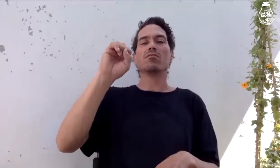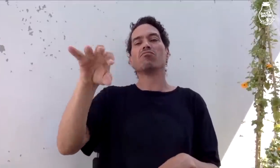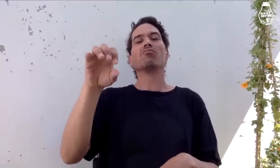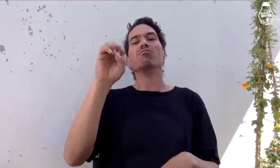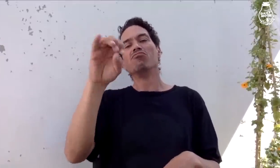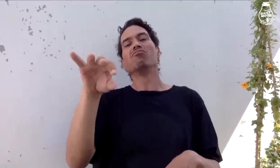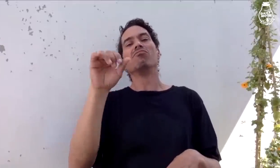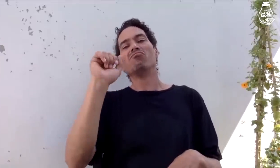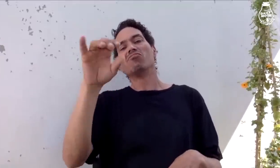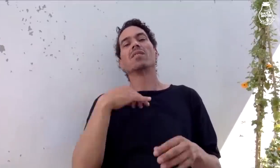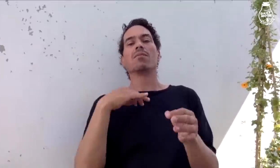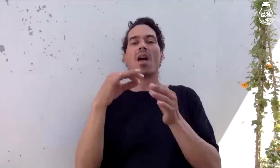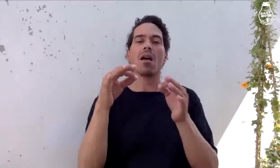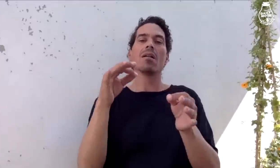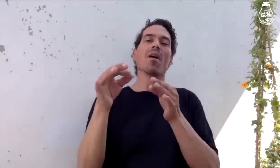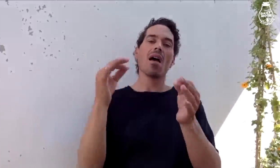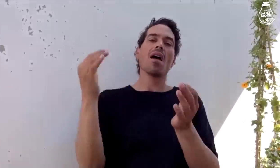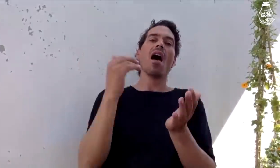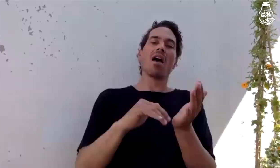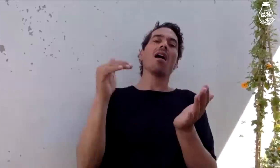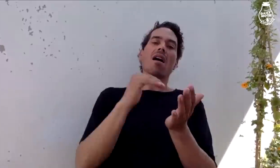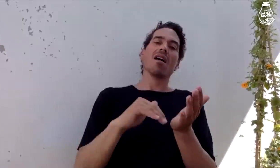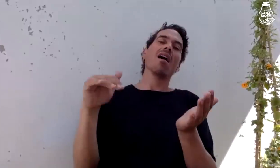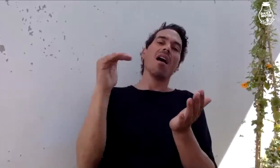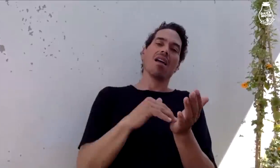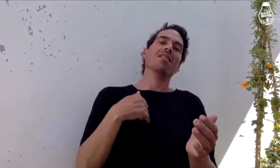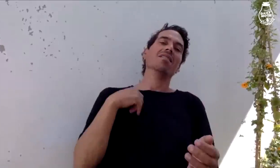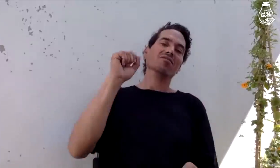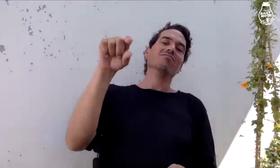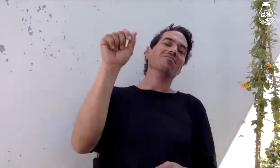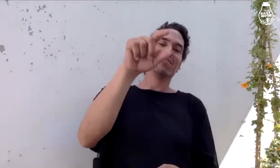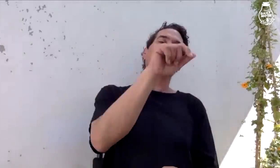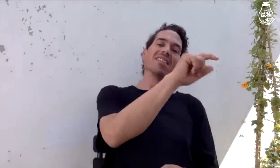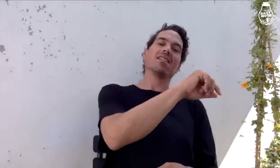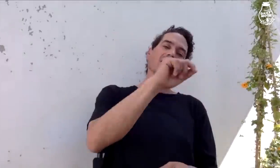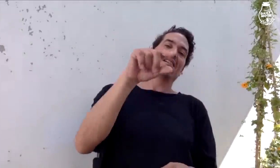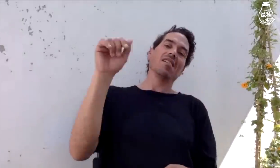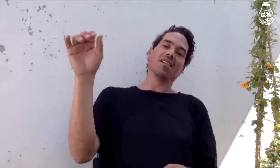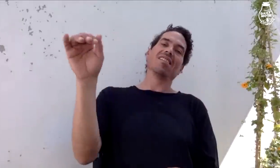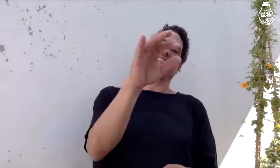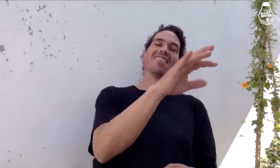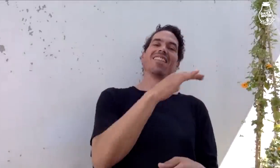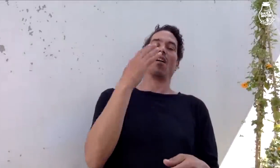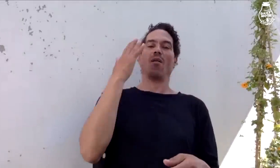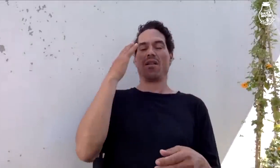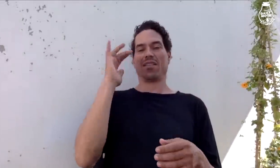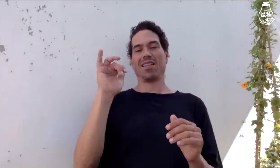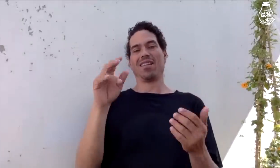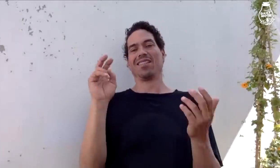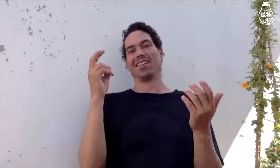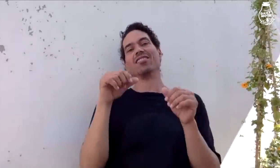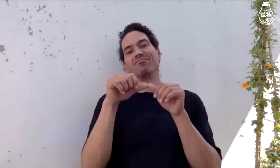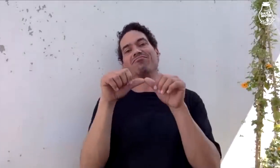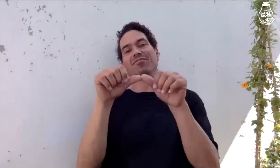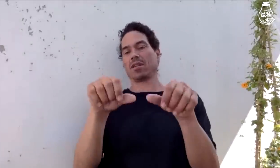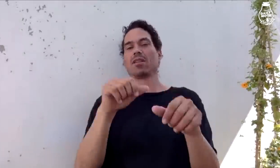explaining over and over again about the change,